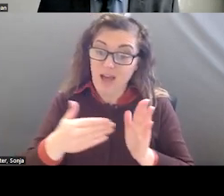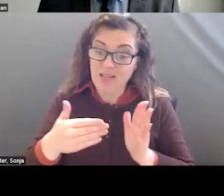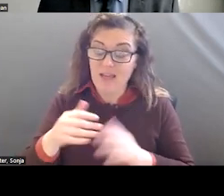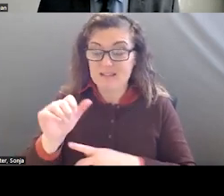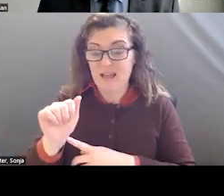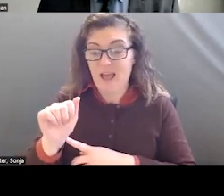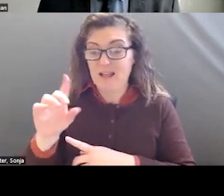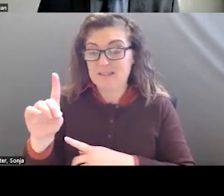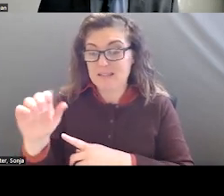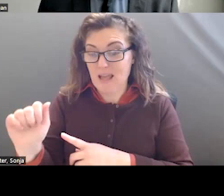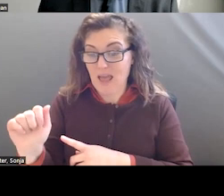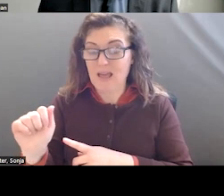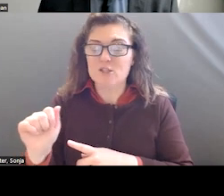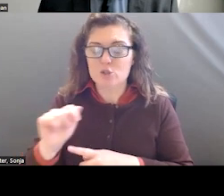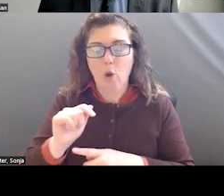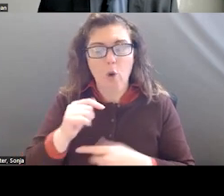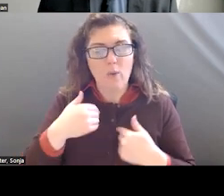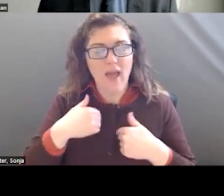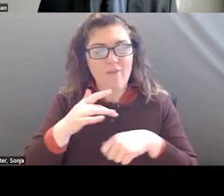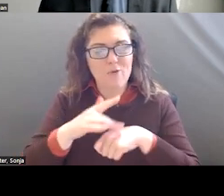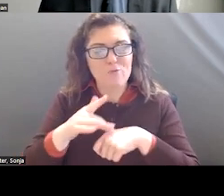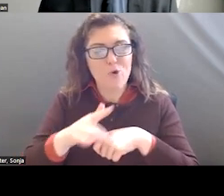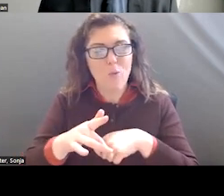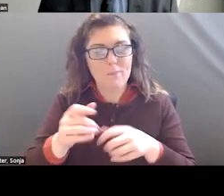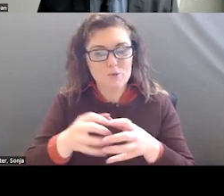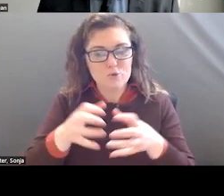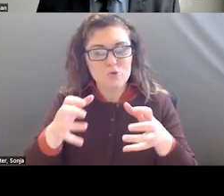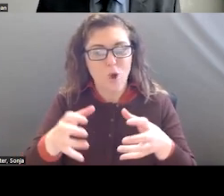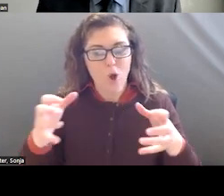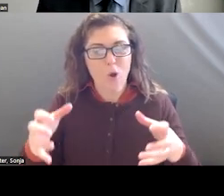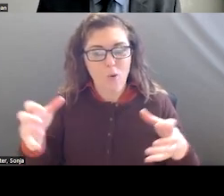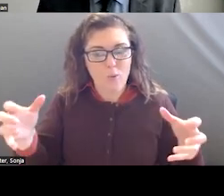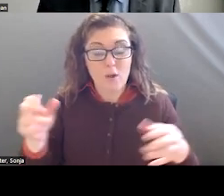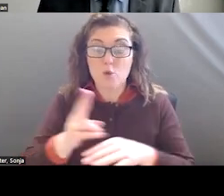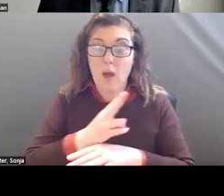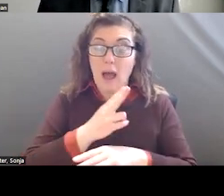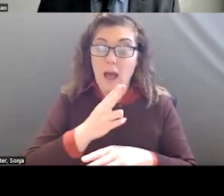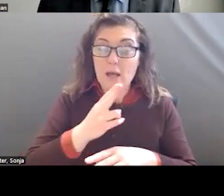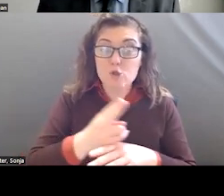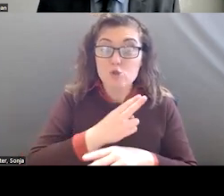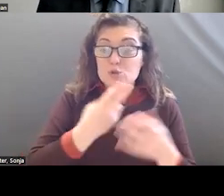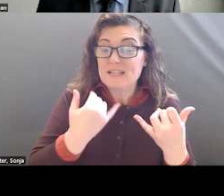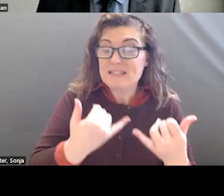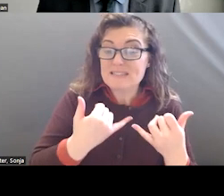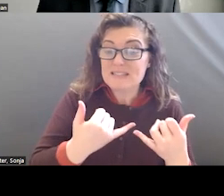HAVE ROOM TO GROW AND SEE HOW WE CAN USE EXISTING LAWS TO SEE HOW PEOPLE ARE GETTING